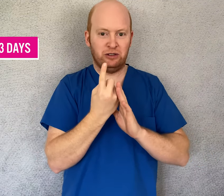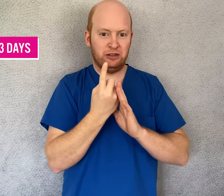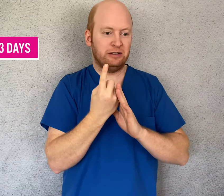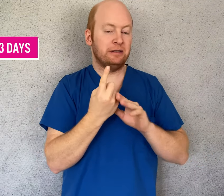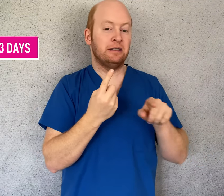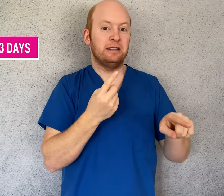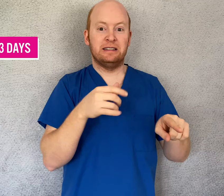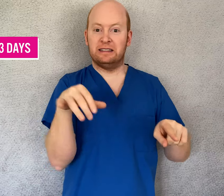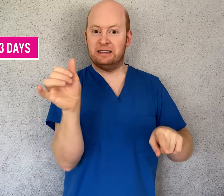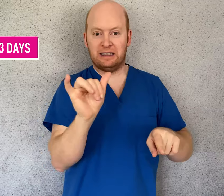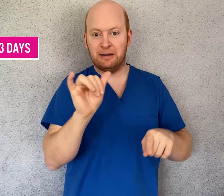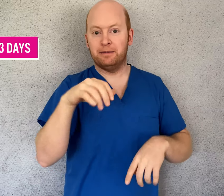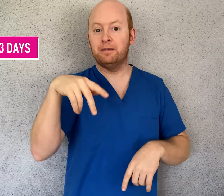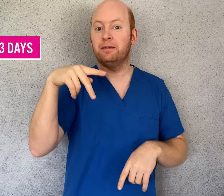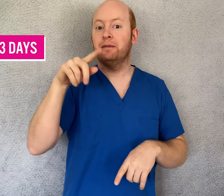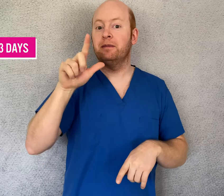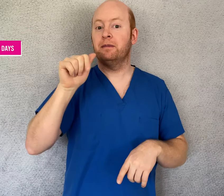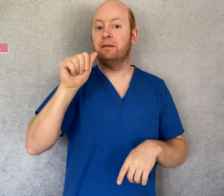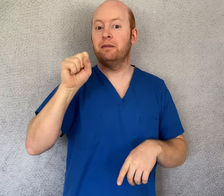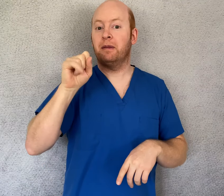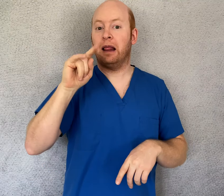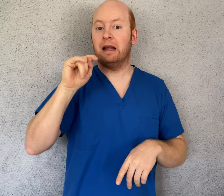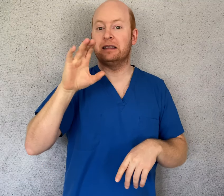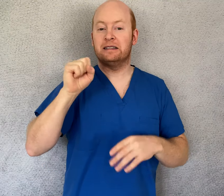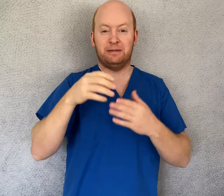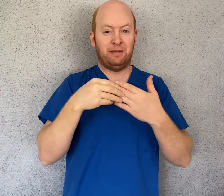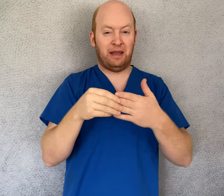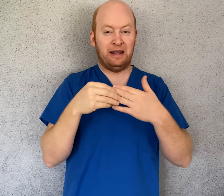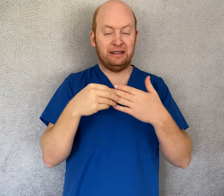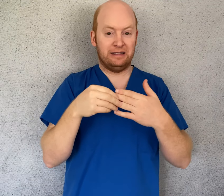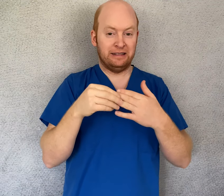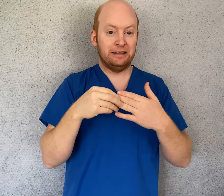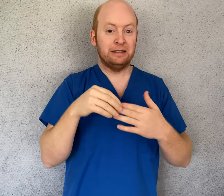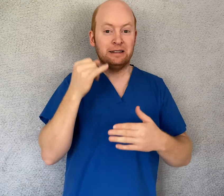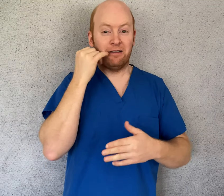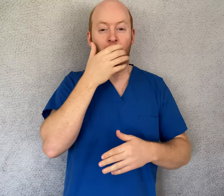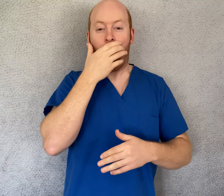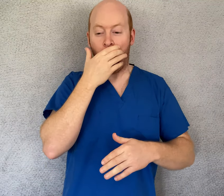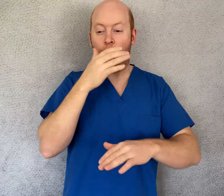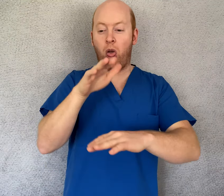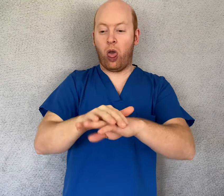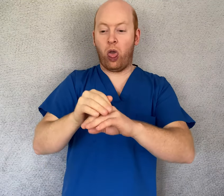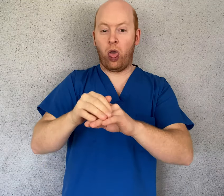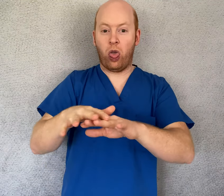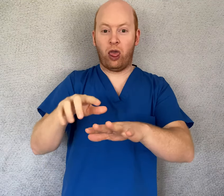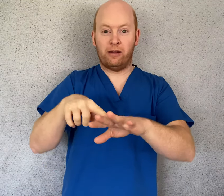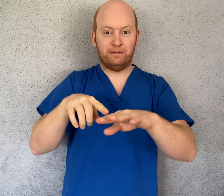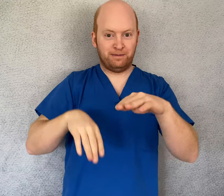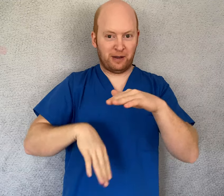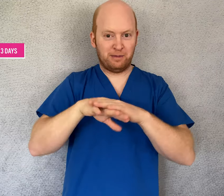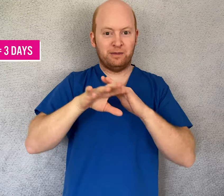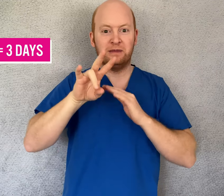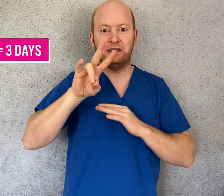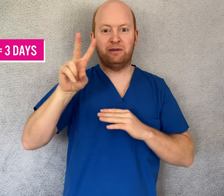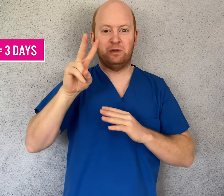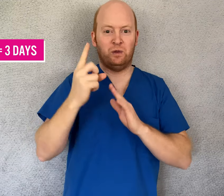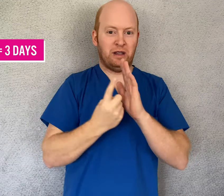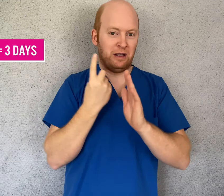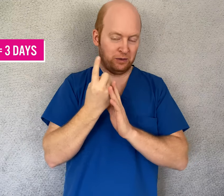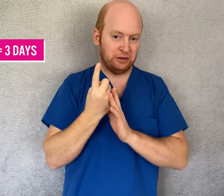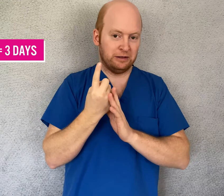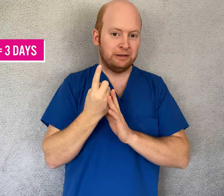It's the same for plastic -- it can last up to 72 hours.